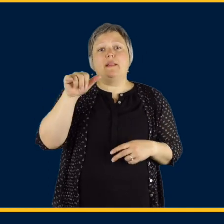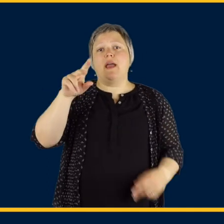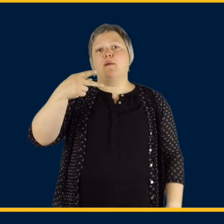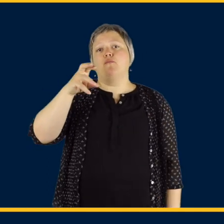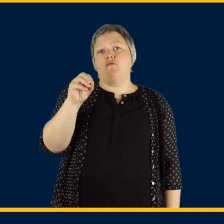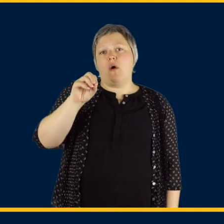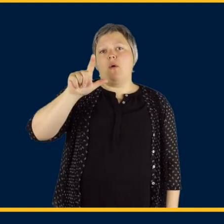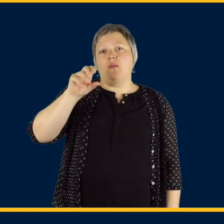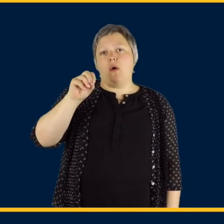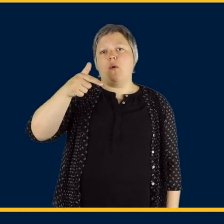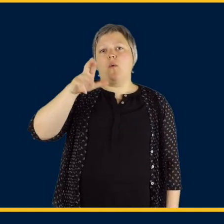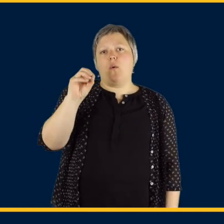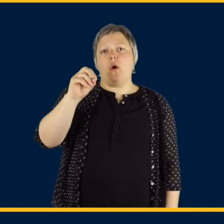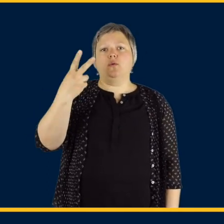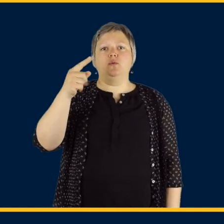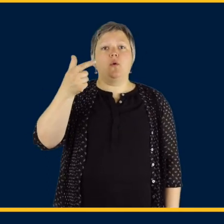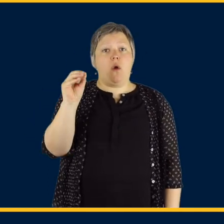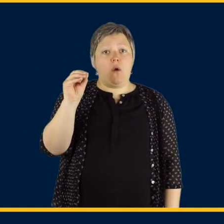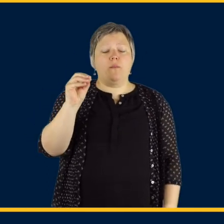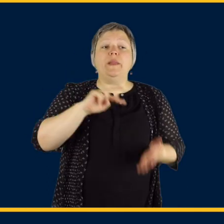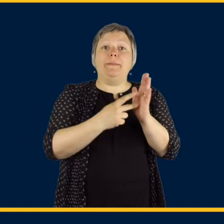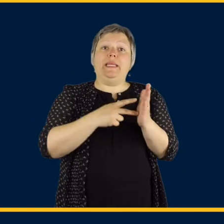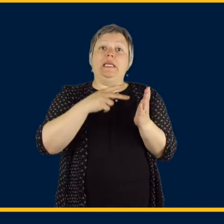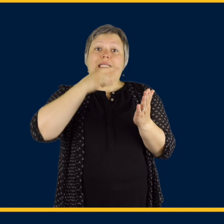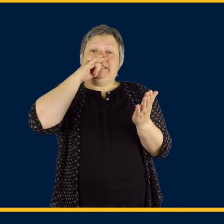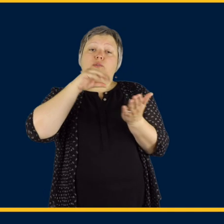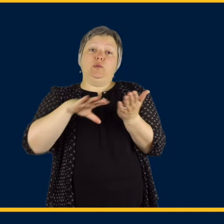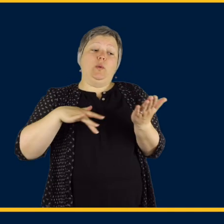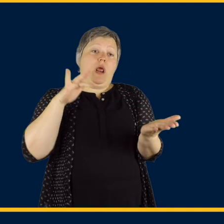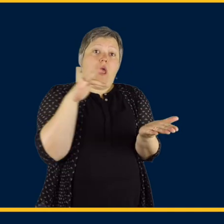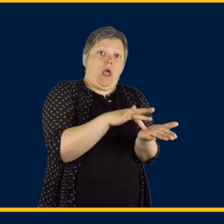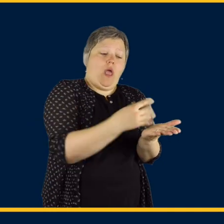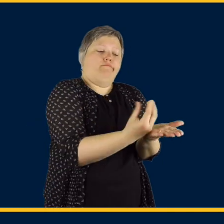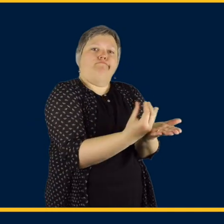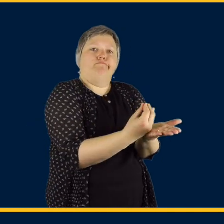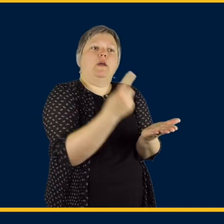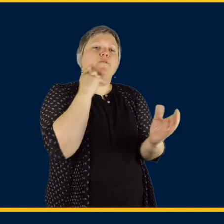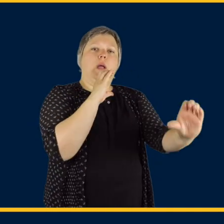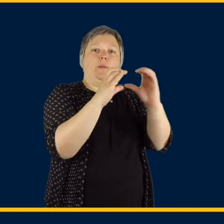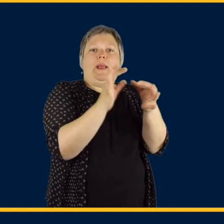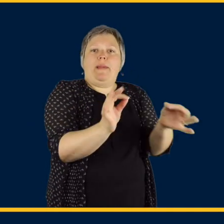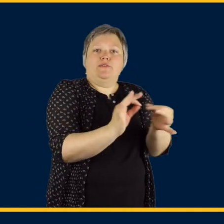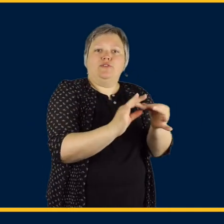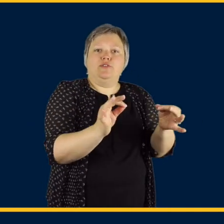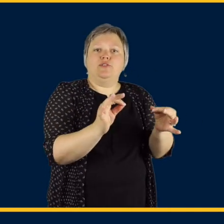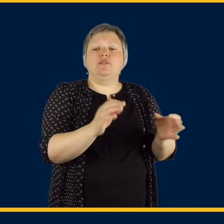such as proloquo2go. On these systems, a student selects a word or picture to state their message.